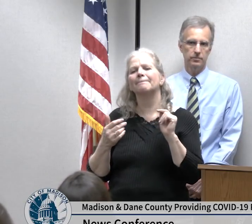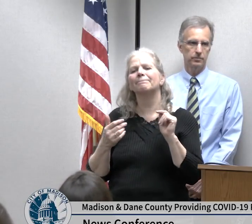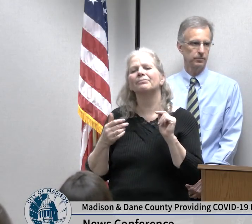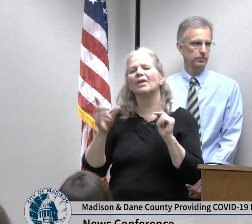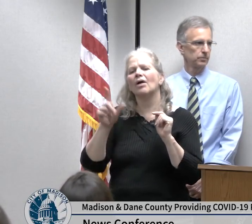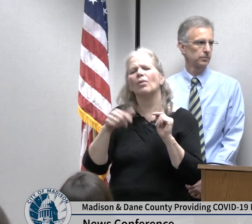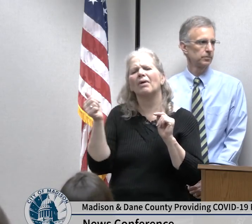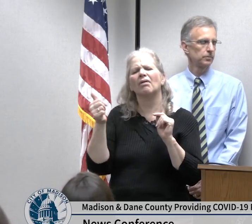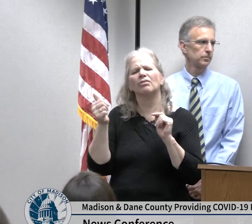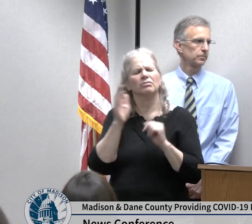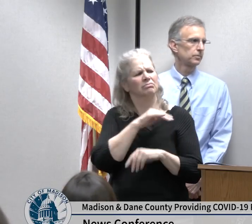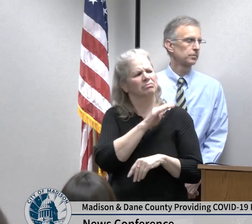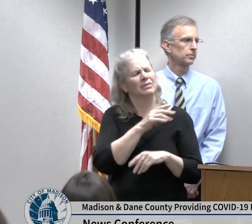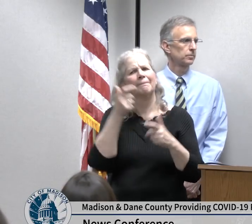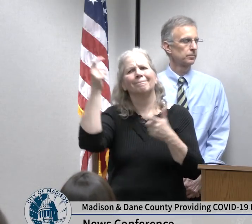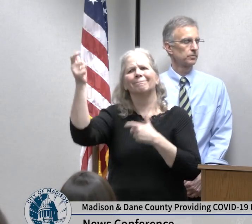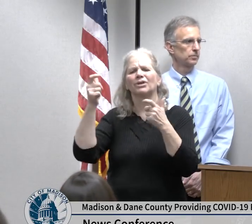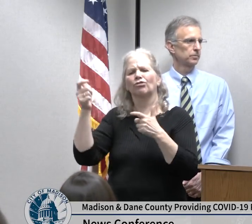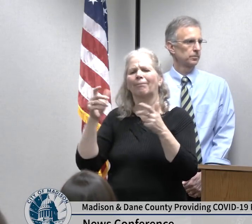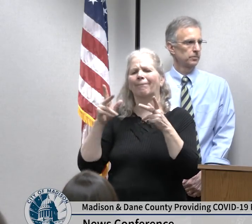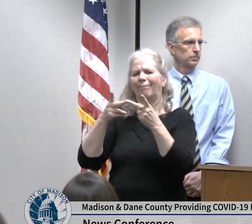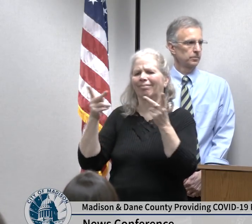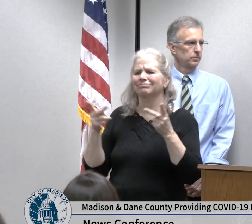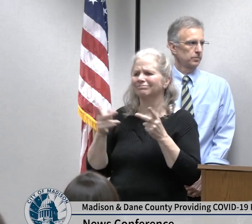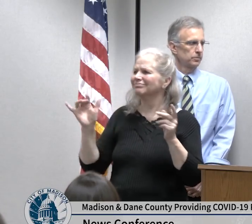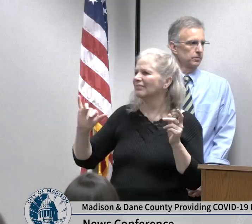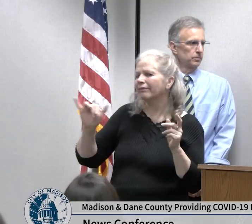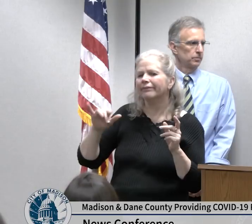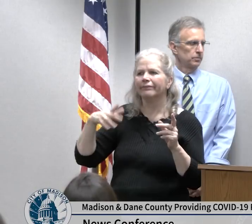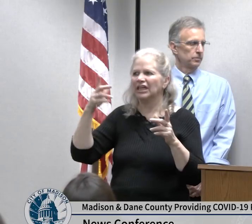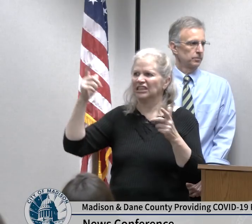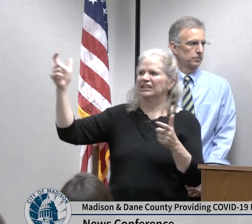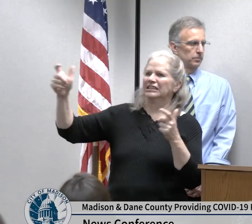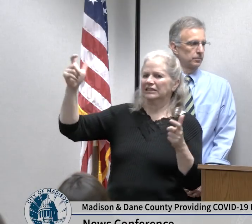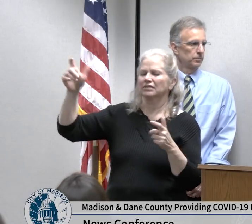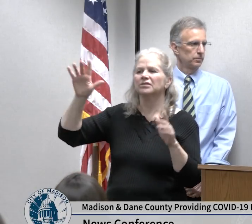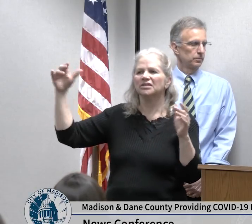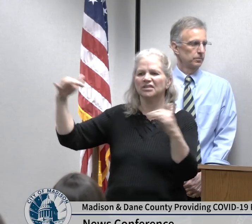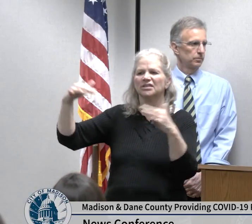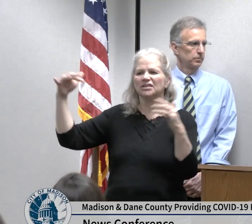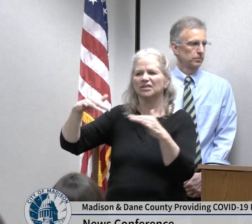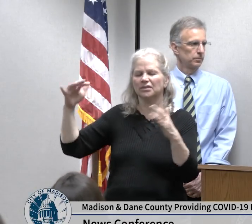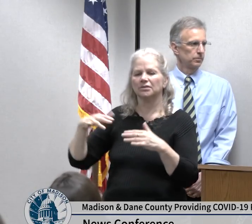so that is where we're recommending that folks if you are in these categories